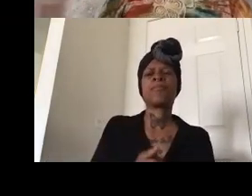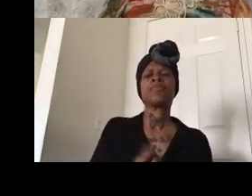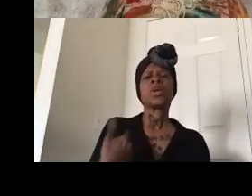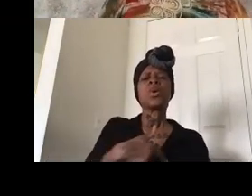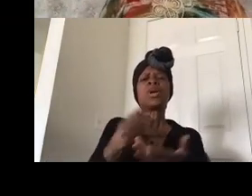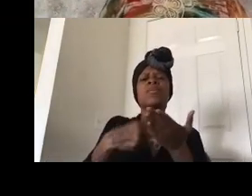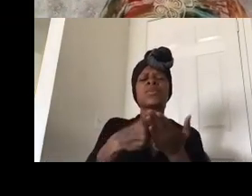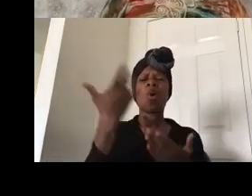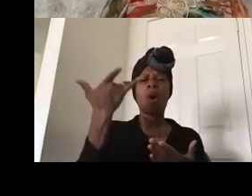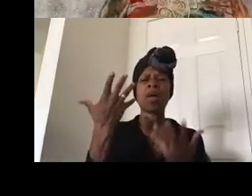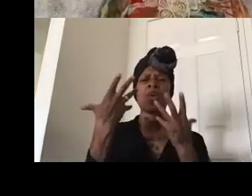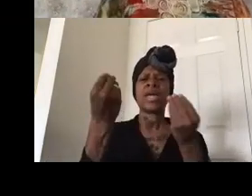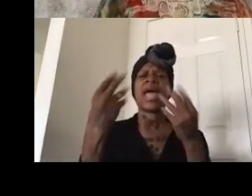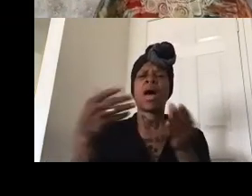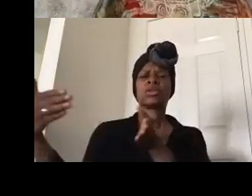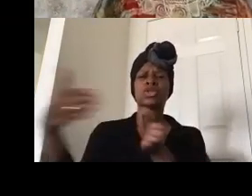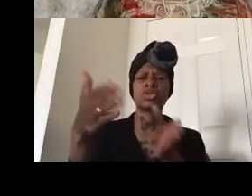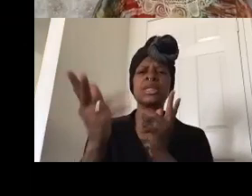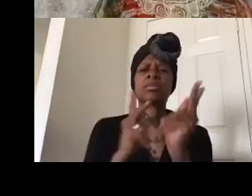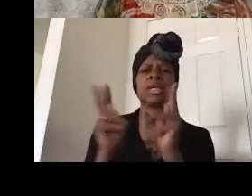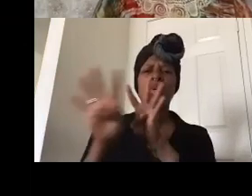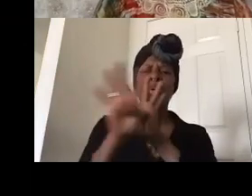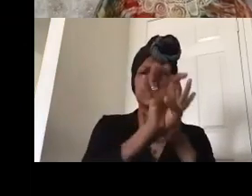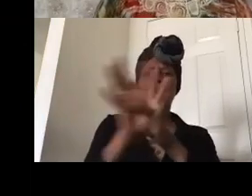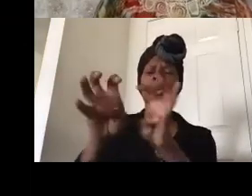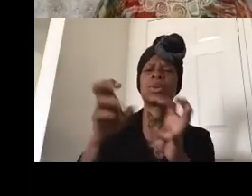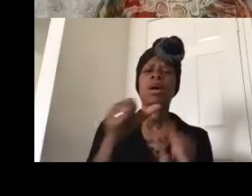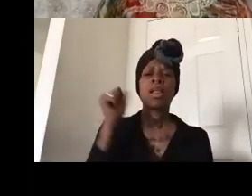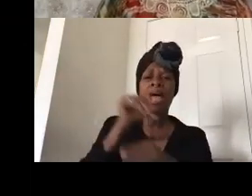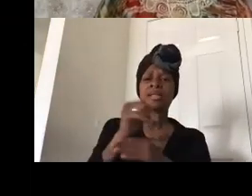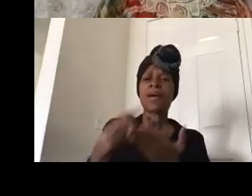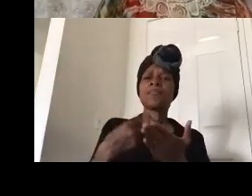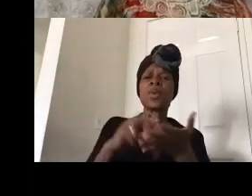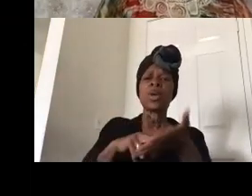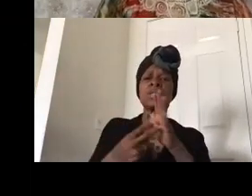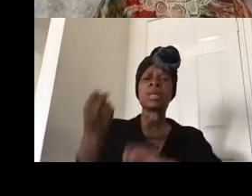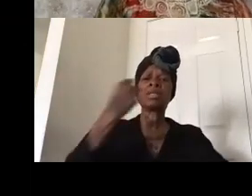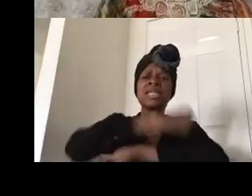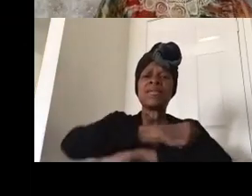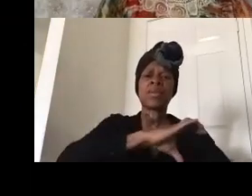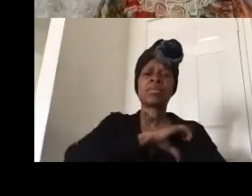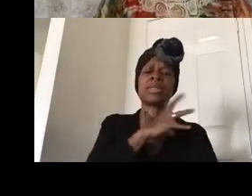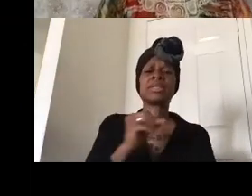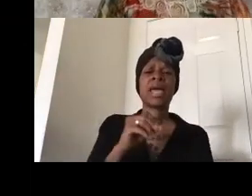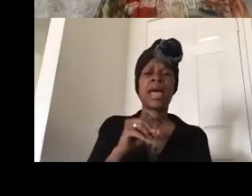last night we talked about what it means to defund the police and the relationship between calls to defund the police